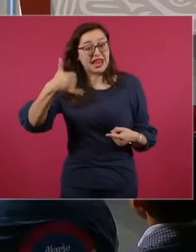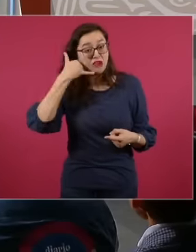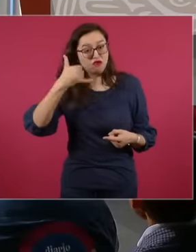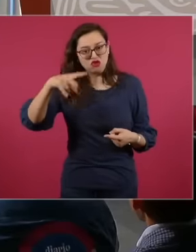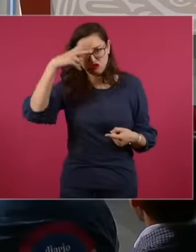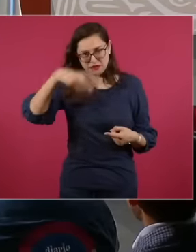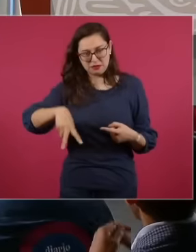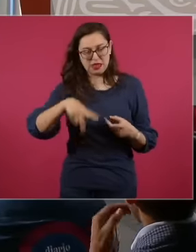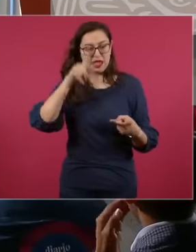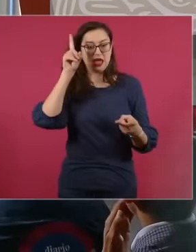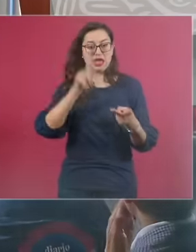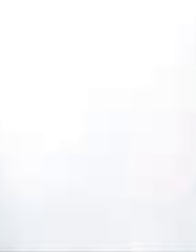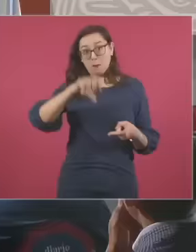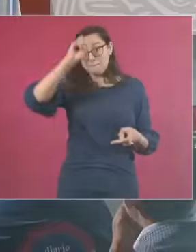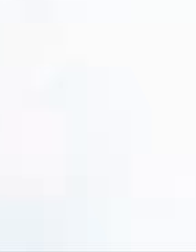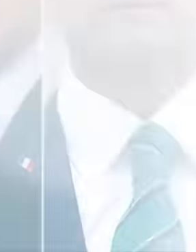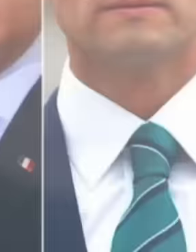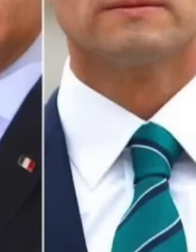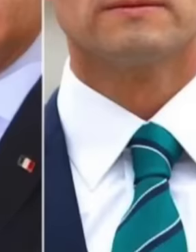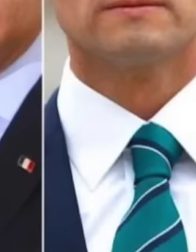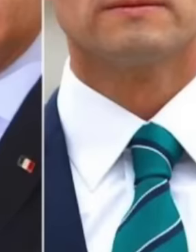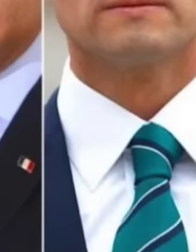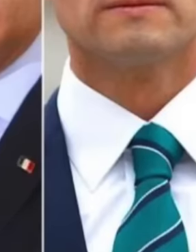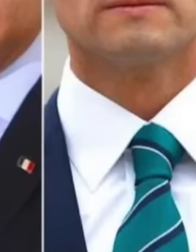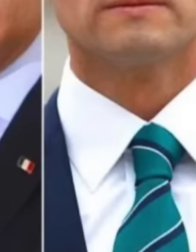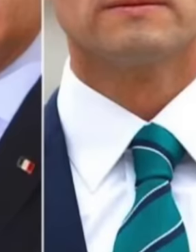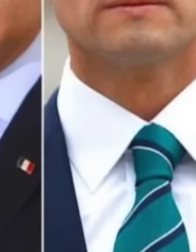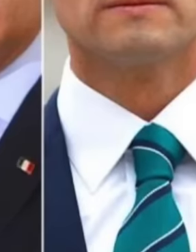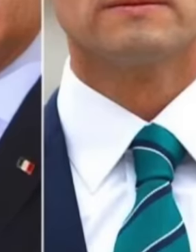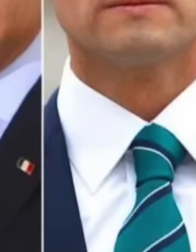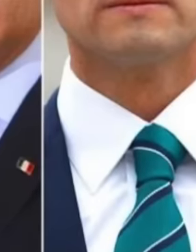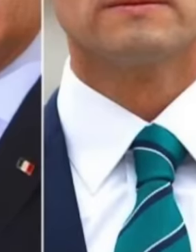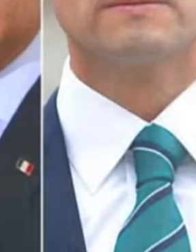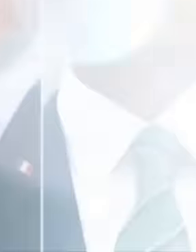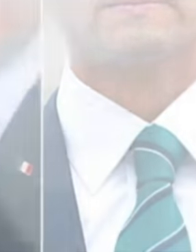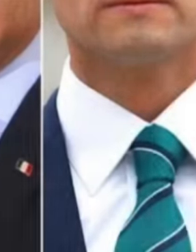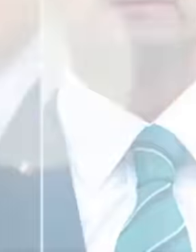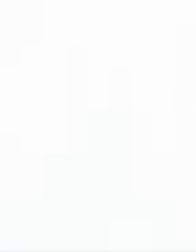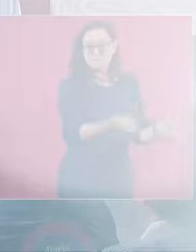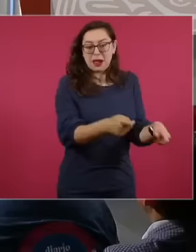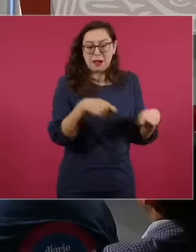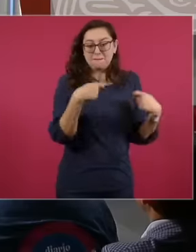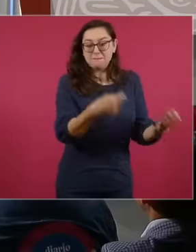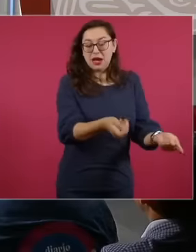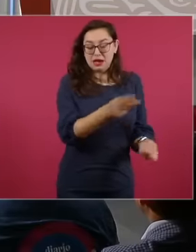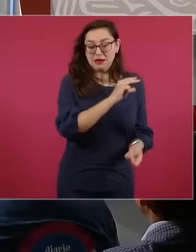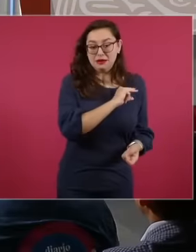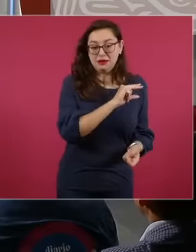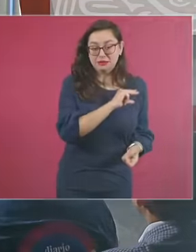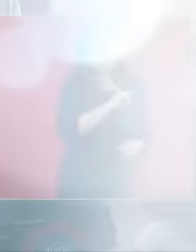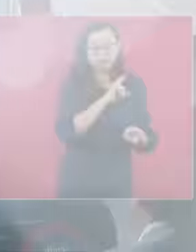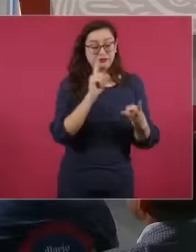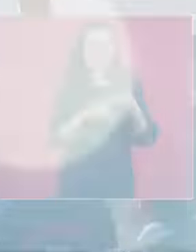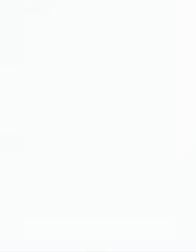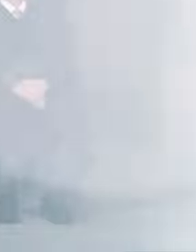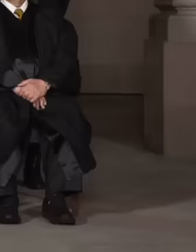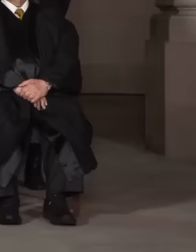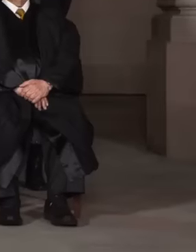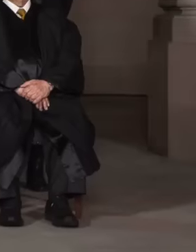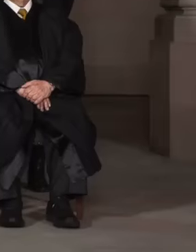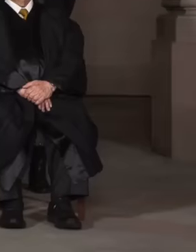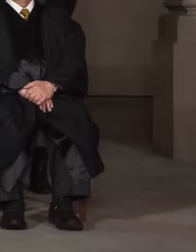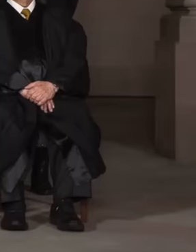they applauded the illegal actions of corrupt governments. There is no doubt that the magistrate judges